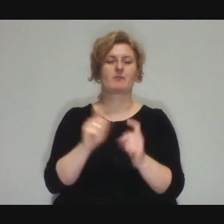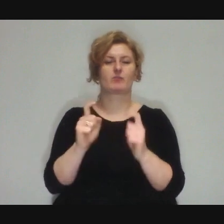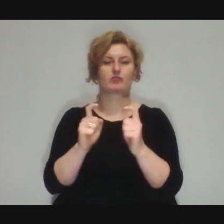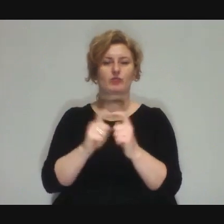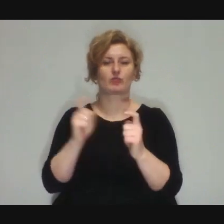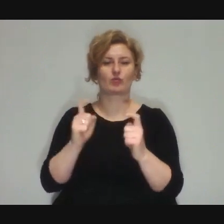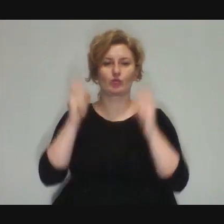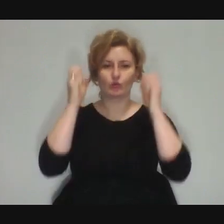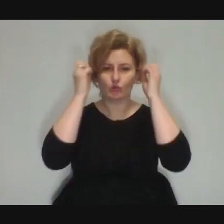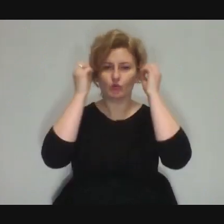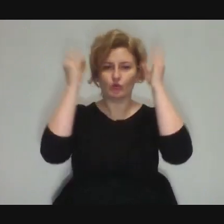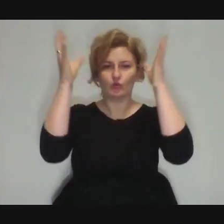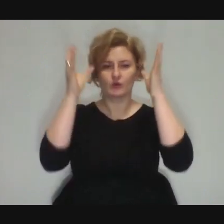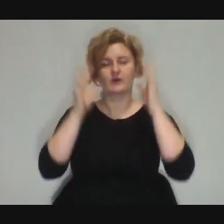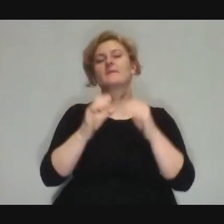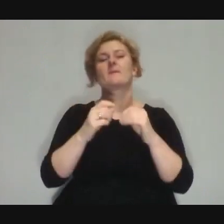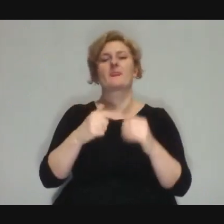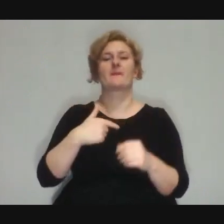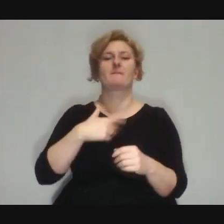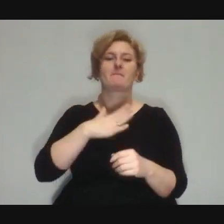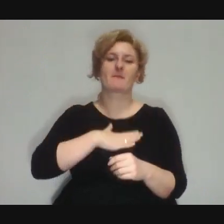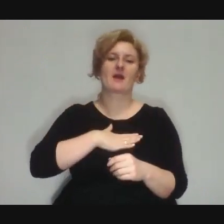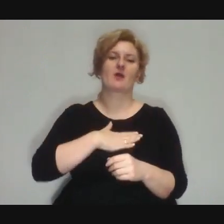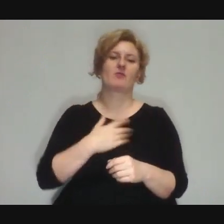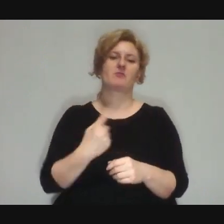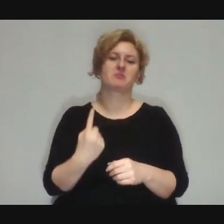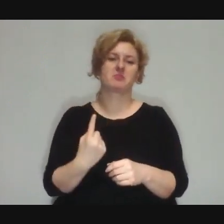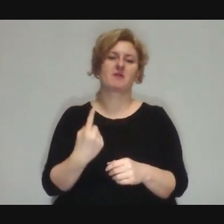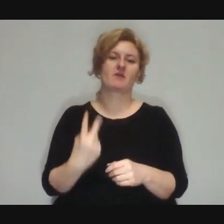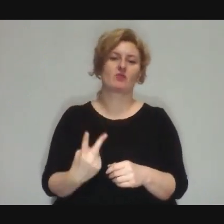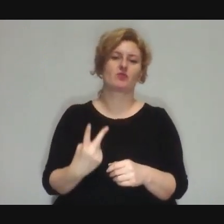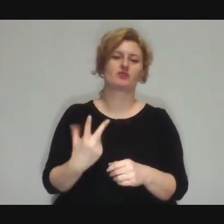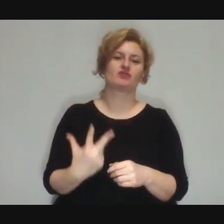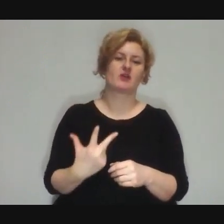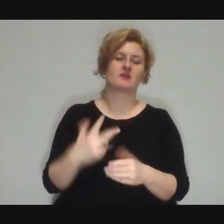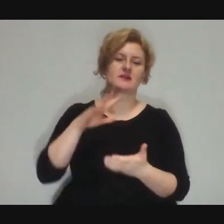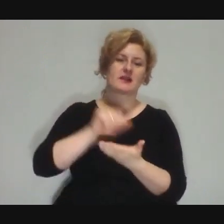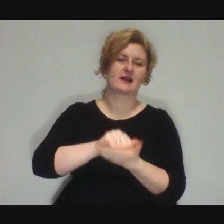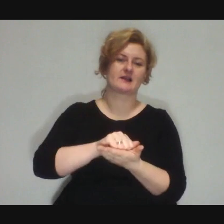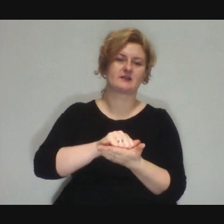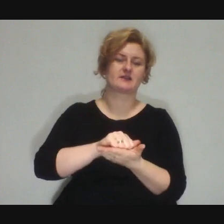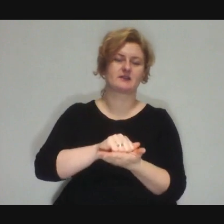So I had some first, second, third classes, and when they were over, for example,